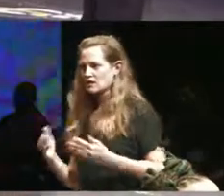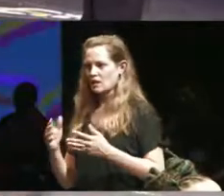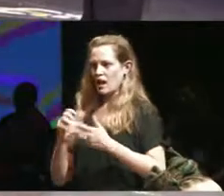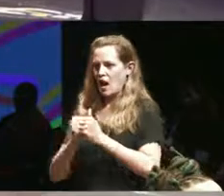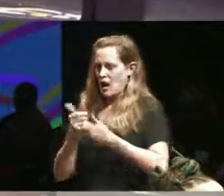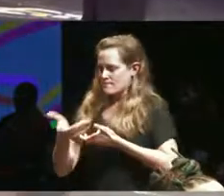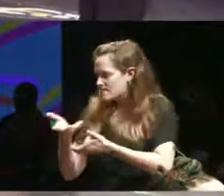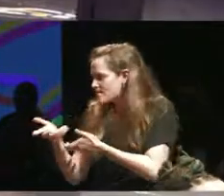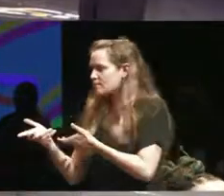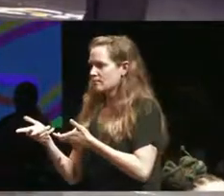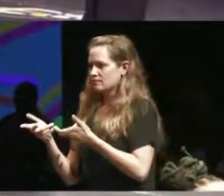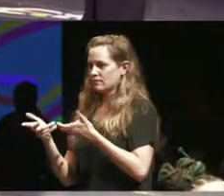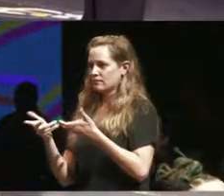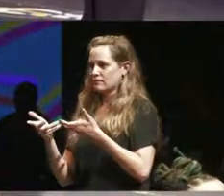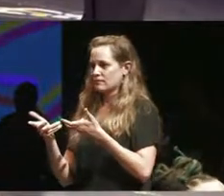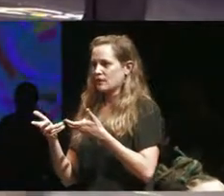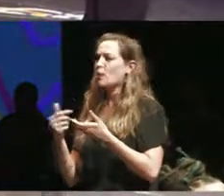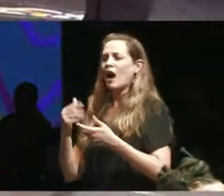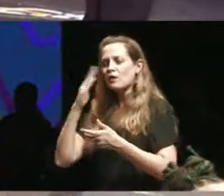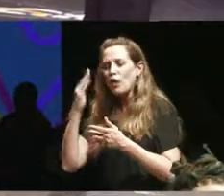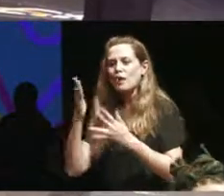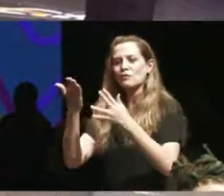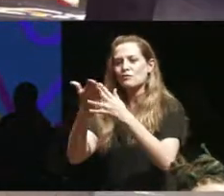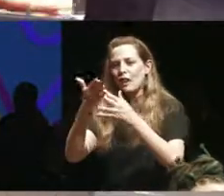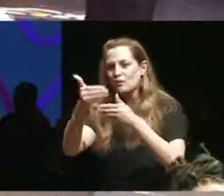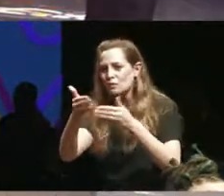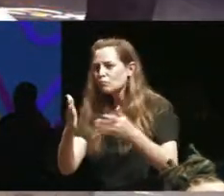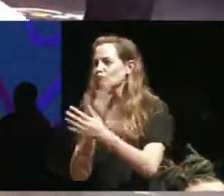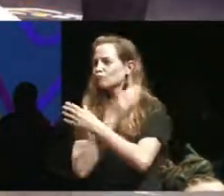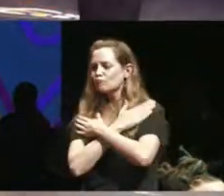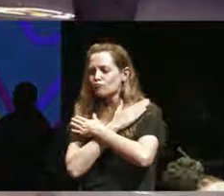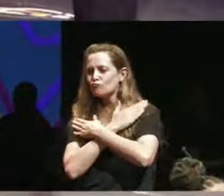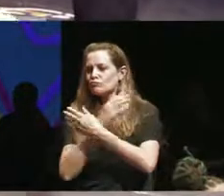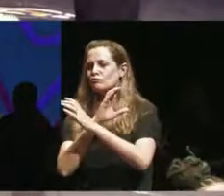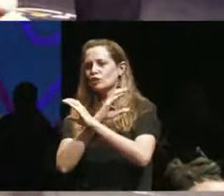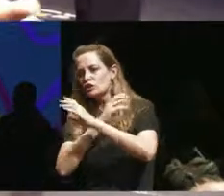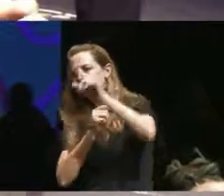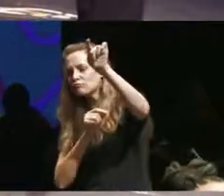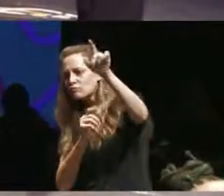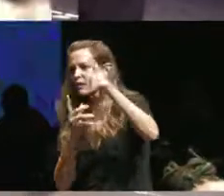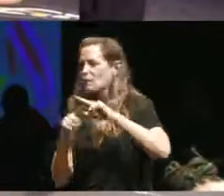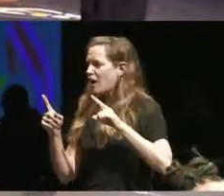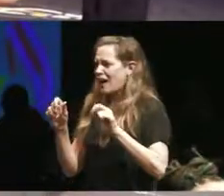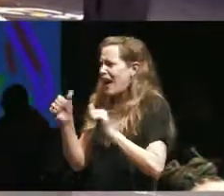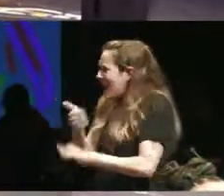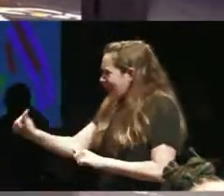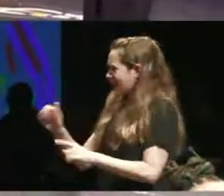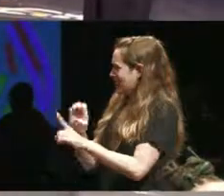are ways around it we have break rooms we're modeling a lot of the ways here these are things that can be taken up in any environment to make sure that no